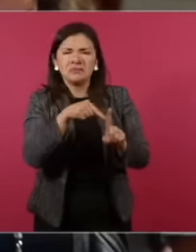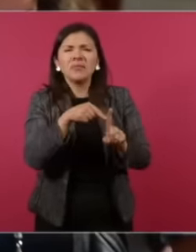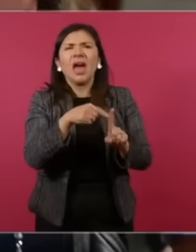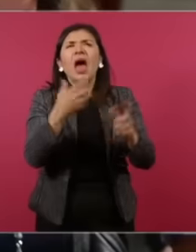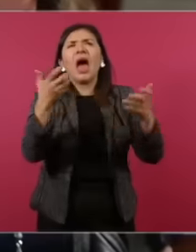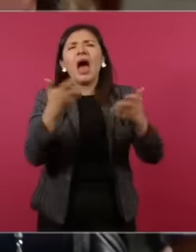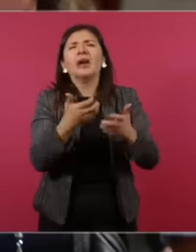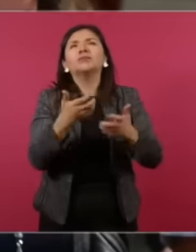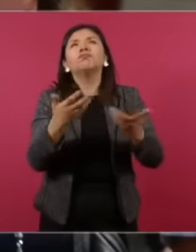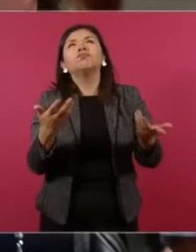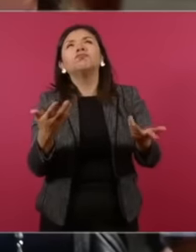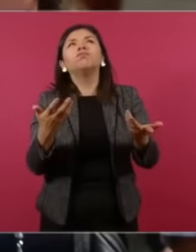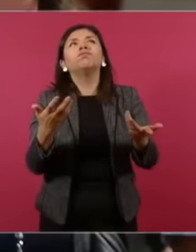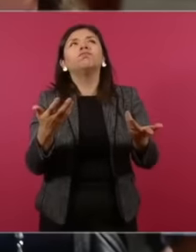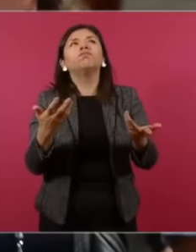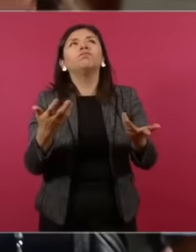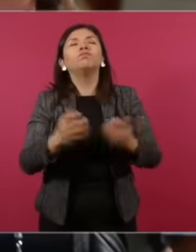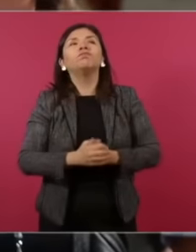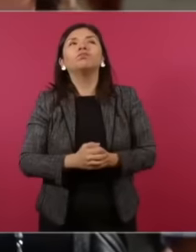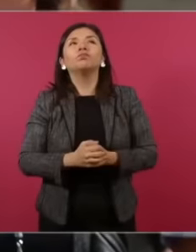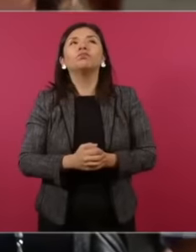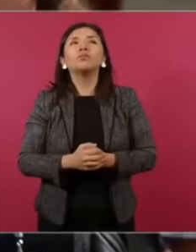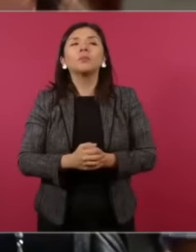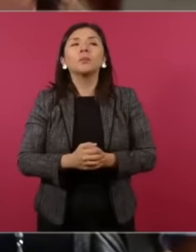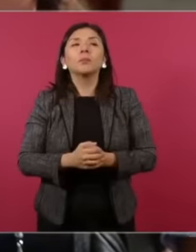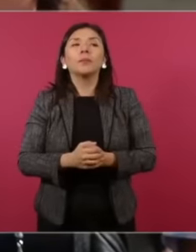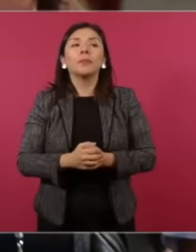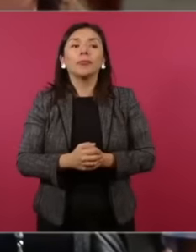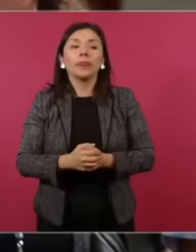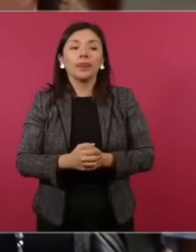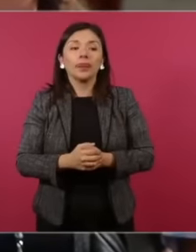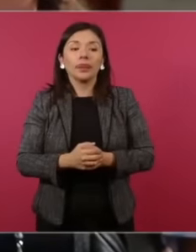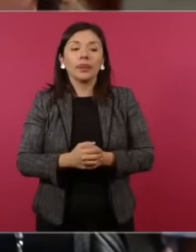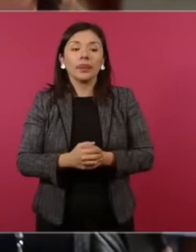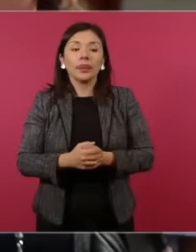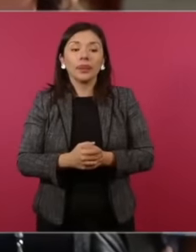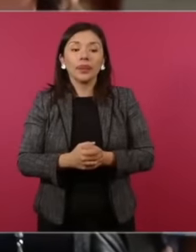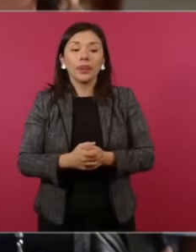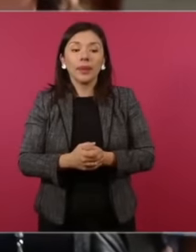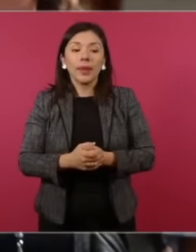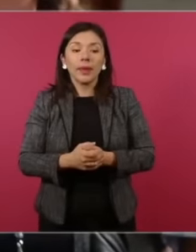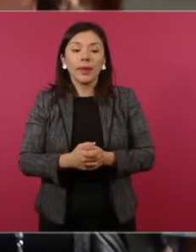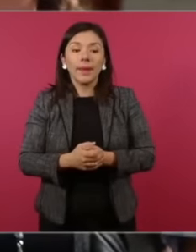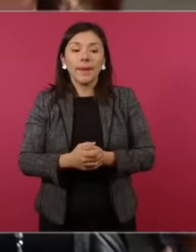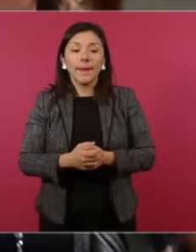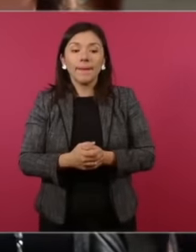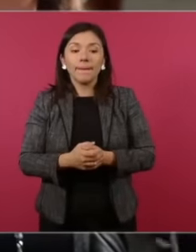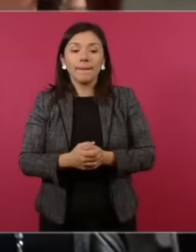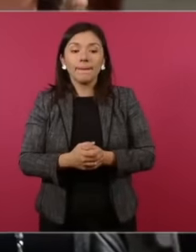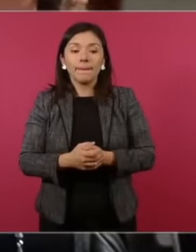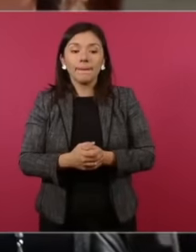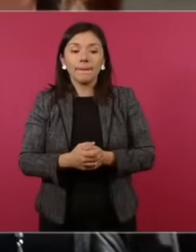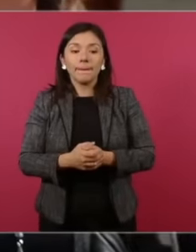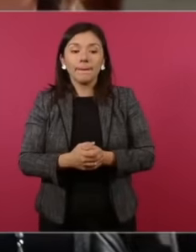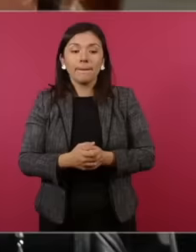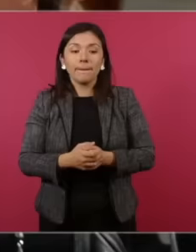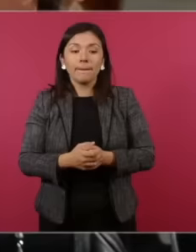eh it was seen as something